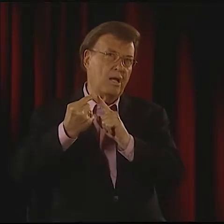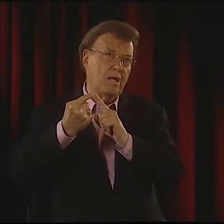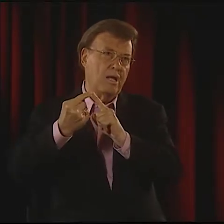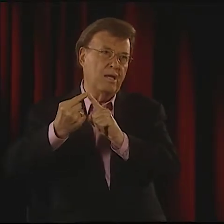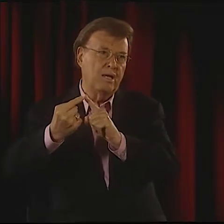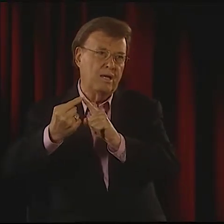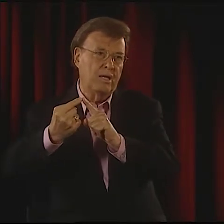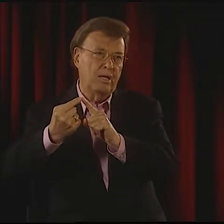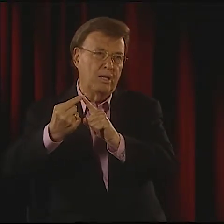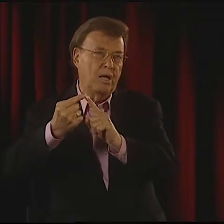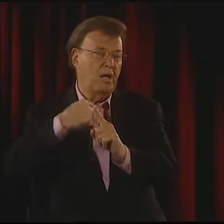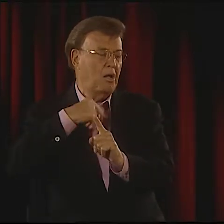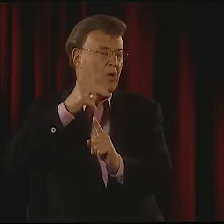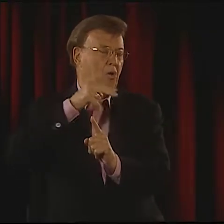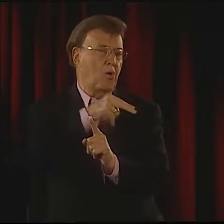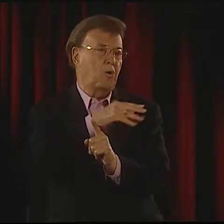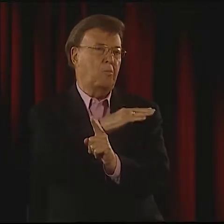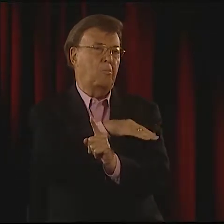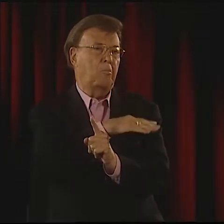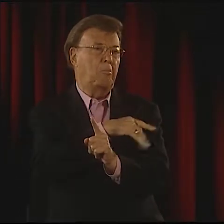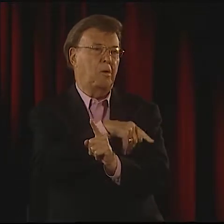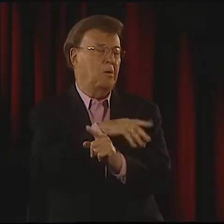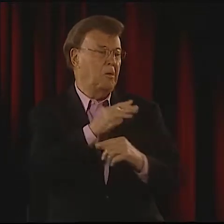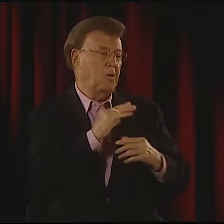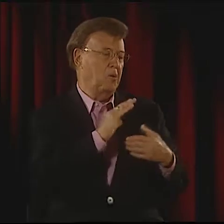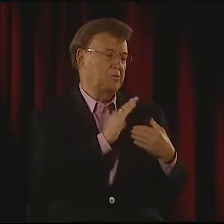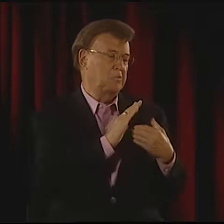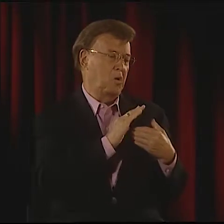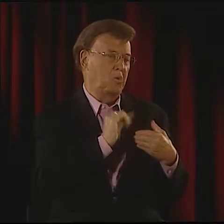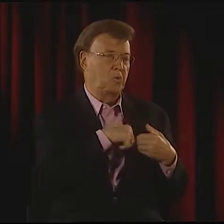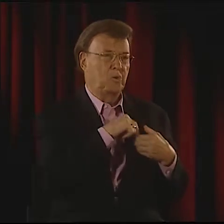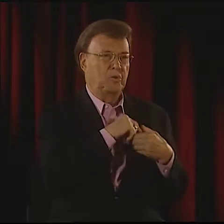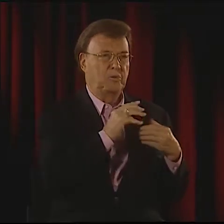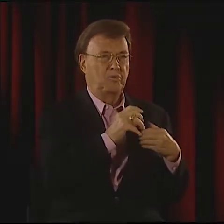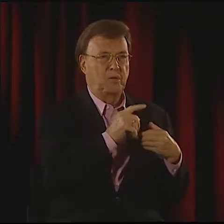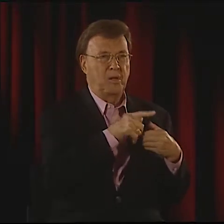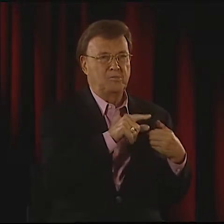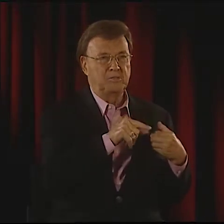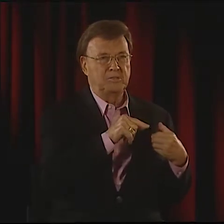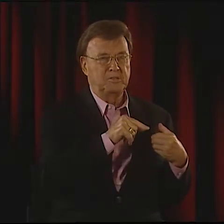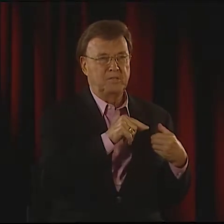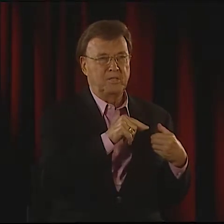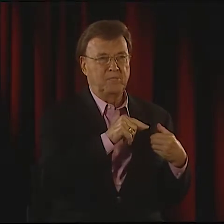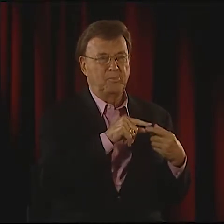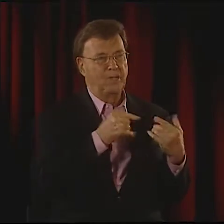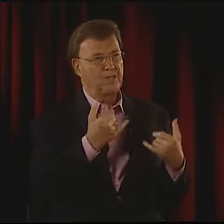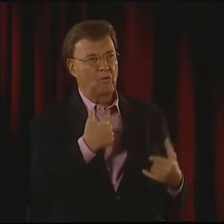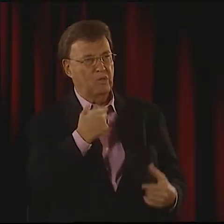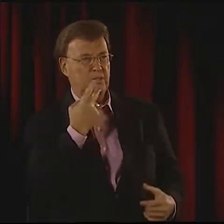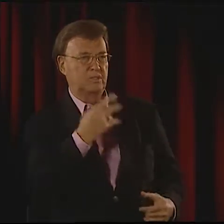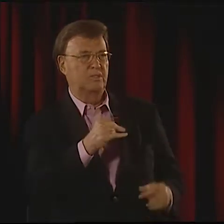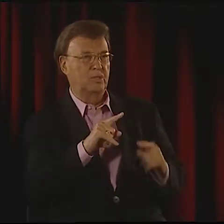IN THE HEARING WORLD. THAT WAS ALWAYS THE GOAL. PEOPLE LOOKED DOWN ON ASL.